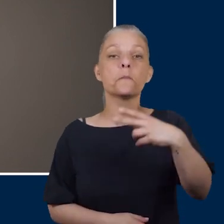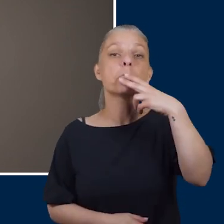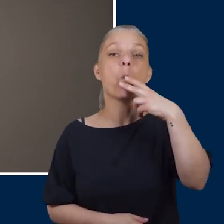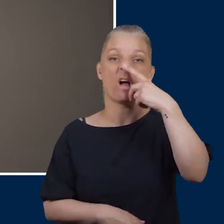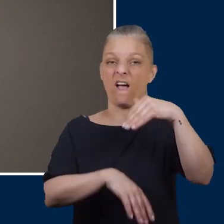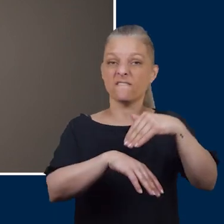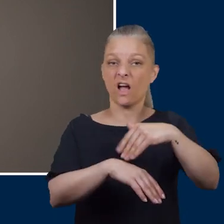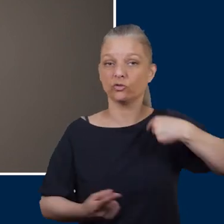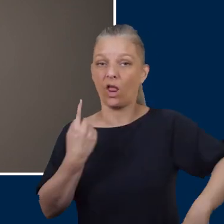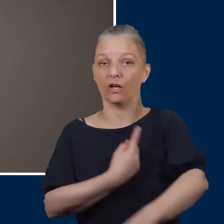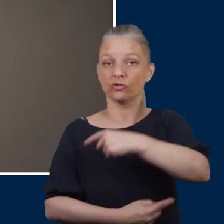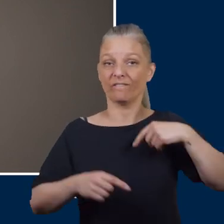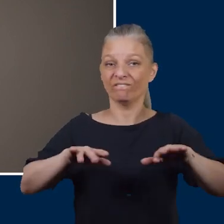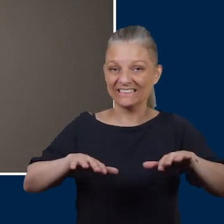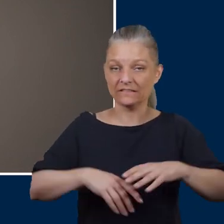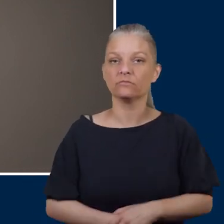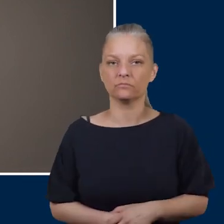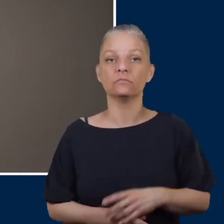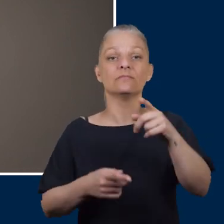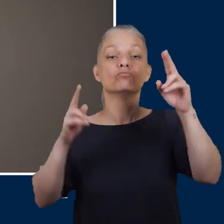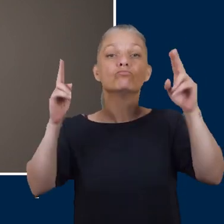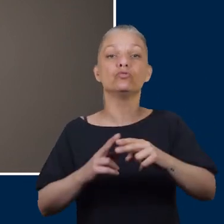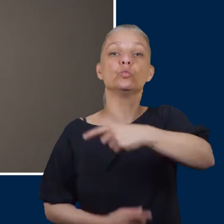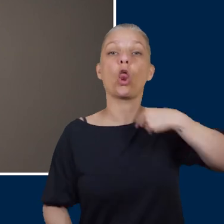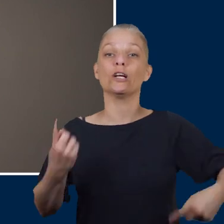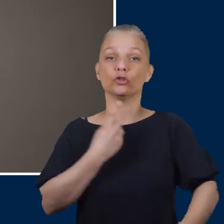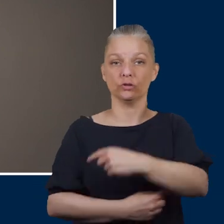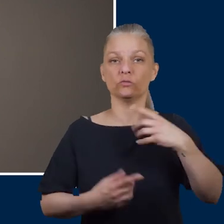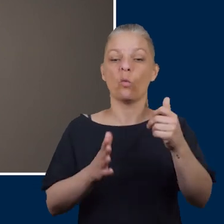circulation to your feet and if you have reduced circulation a wound in your foot will take longer